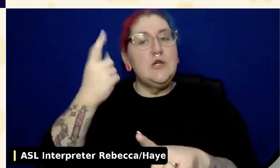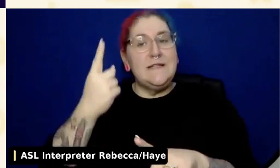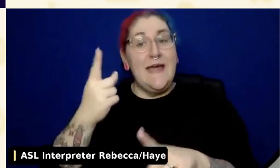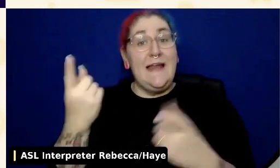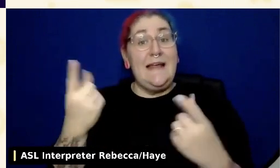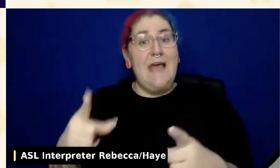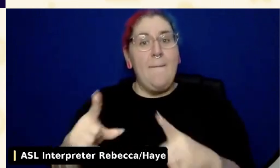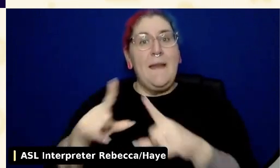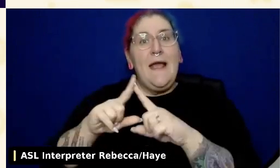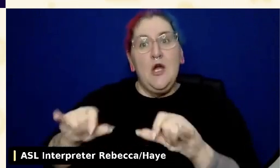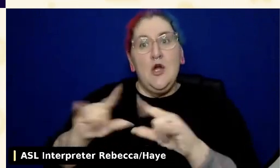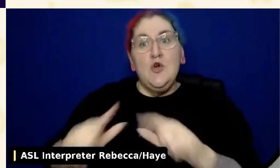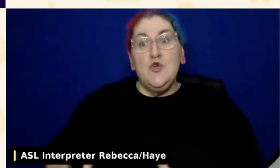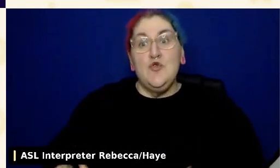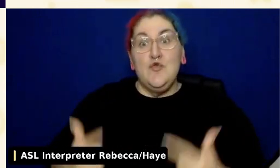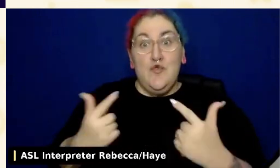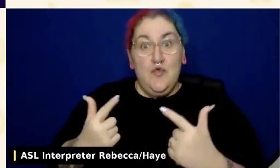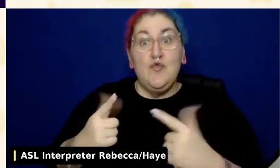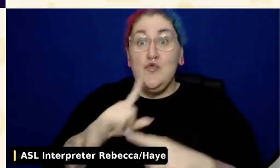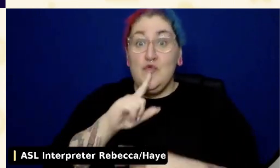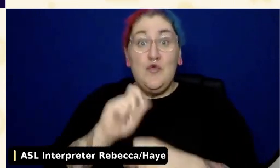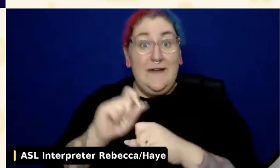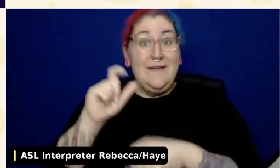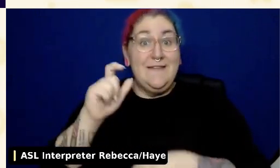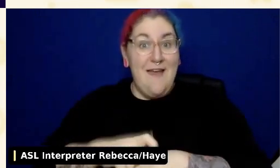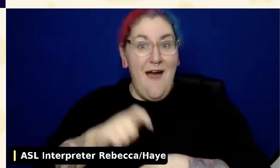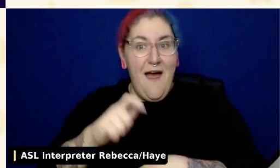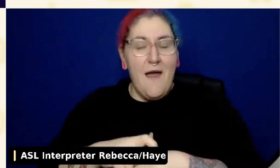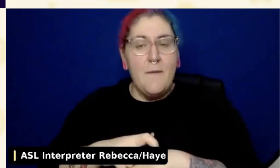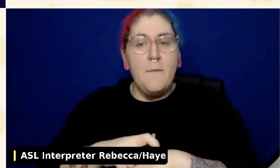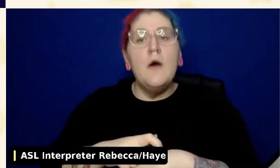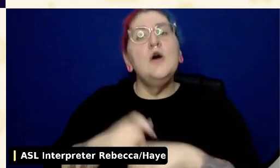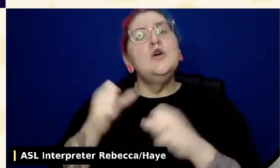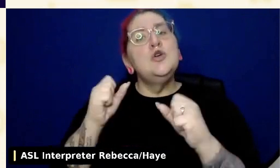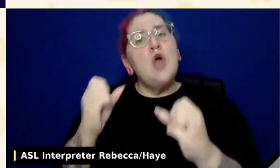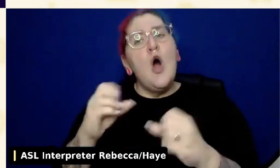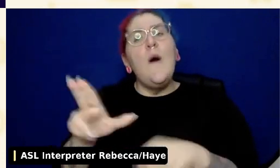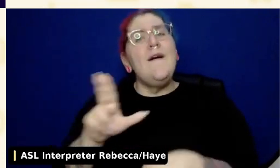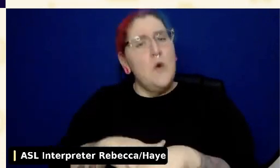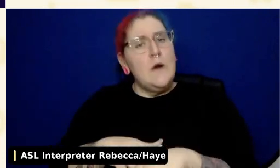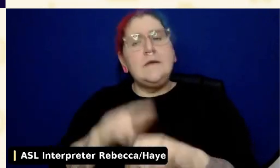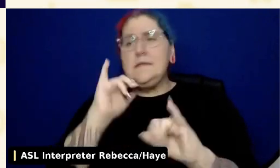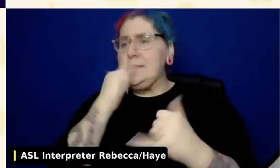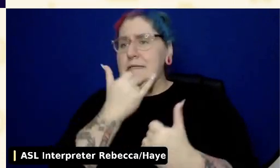to ensure accuracy, you're explicitly discriminating against deaf and hard of hearing populations.